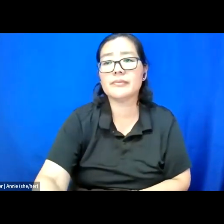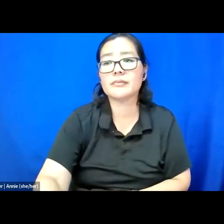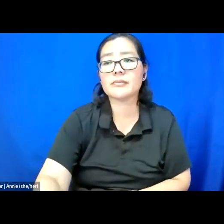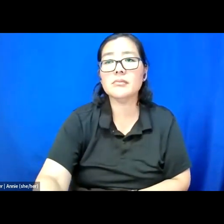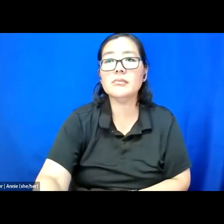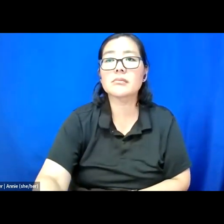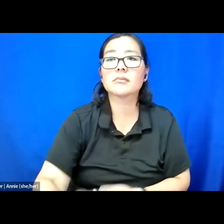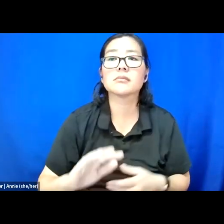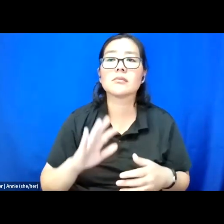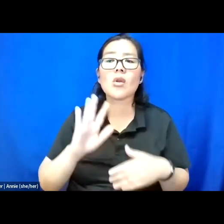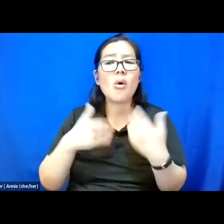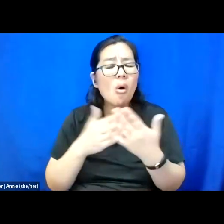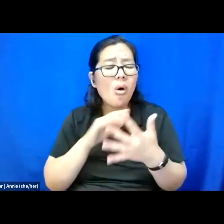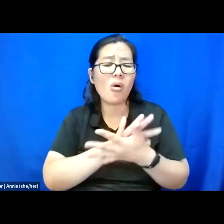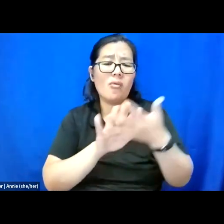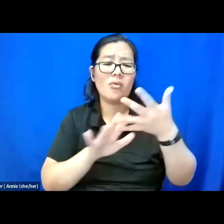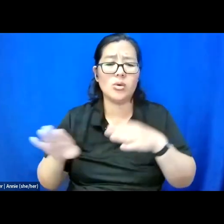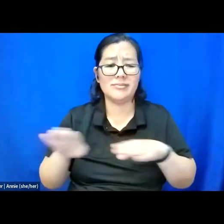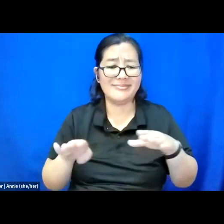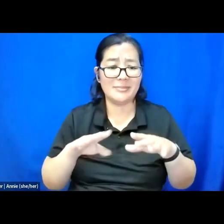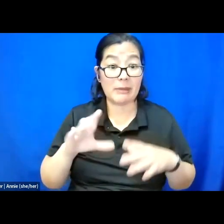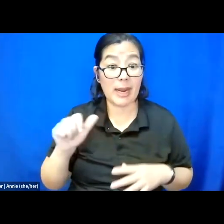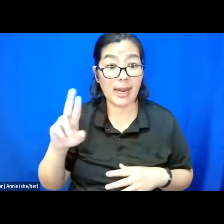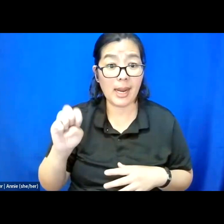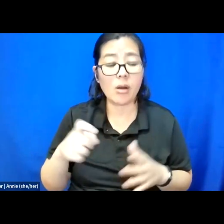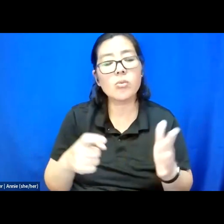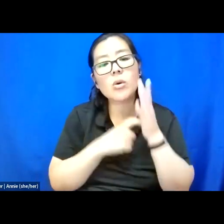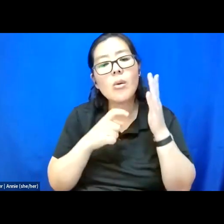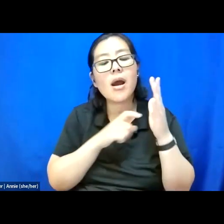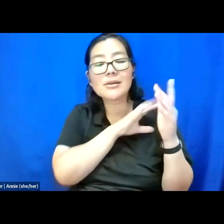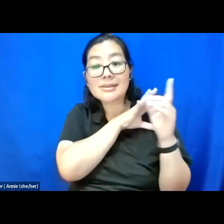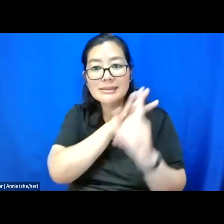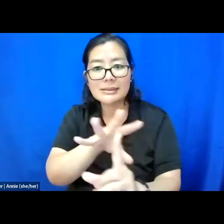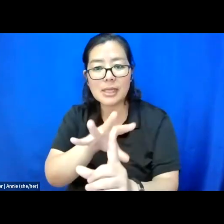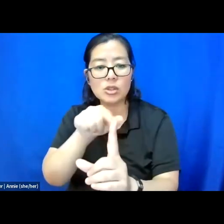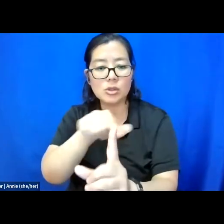All of these acts of care requires a centered yes.